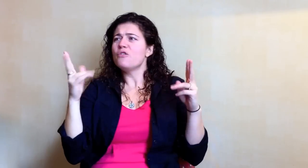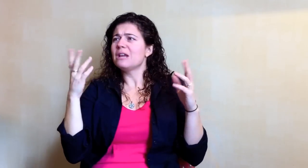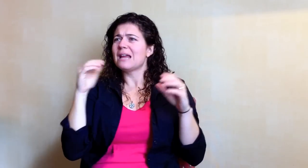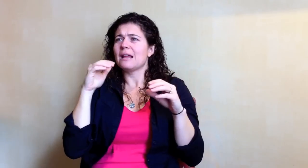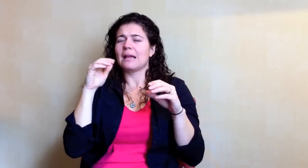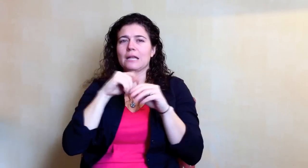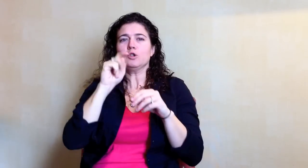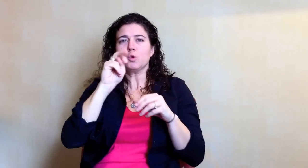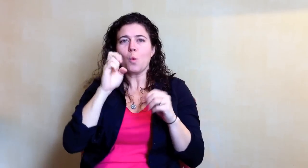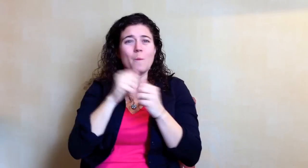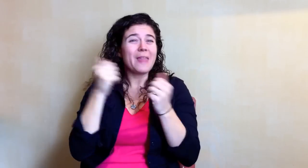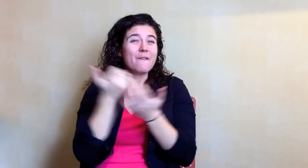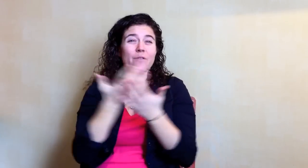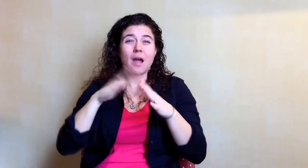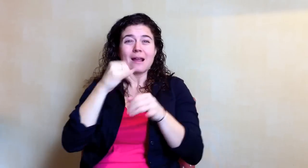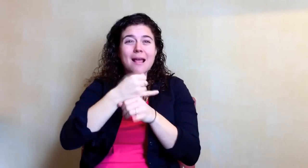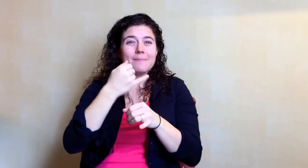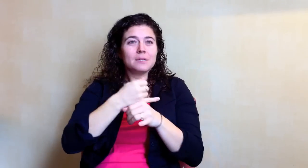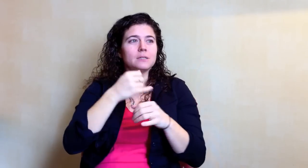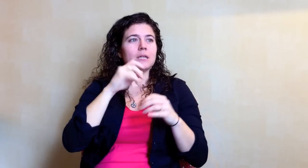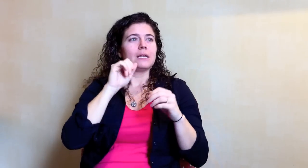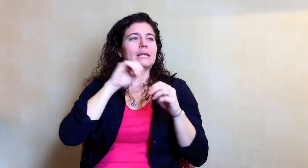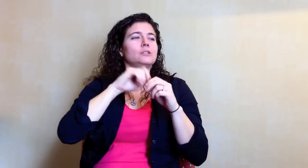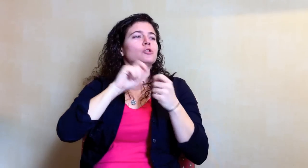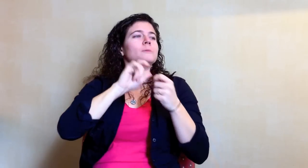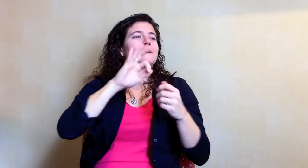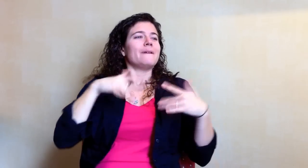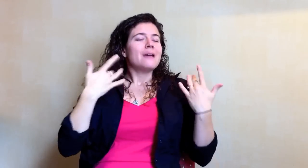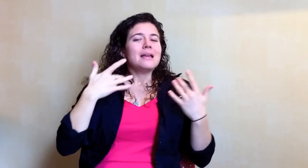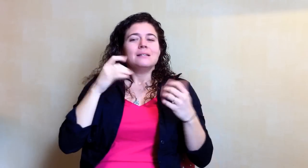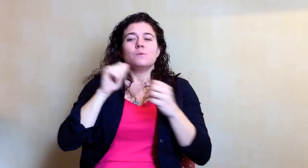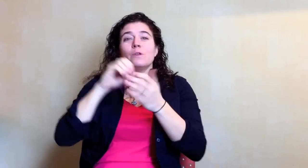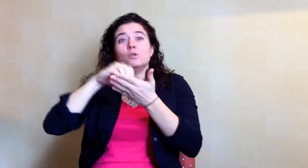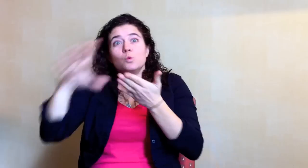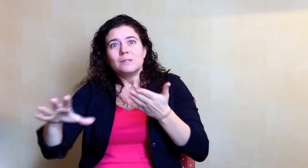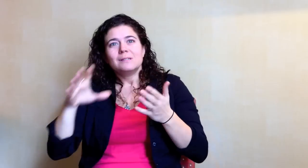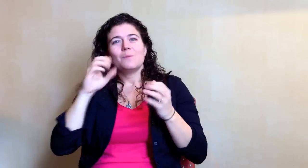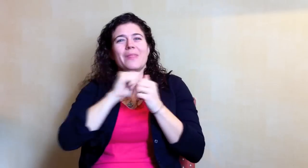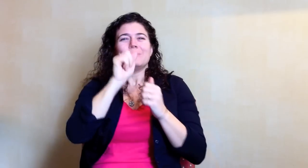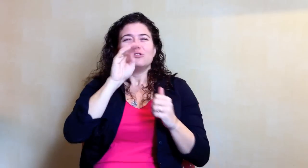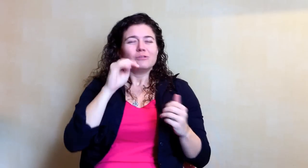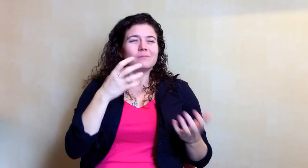very in tune with everything on campus in terms of events, students, and administrators.